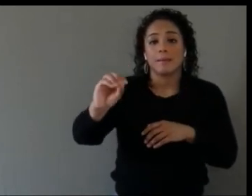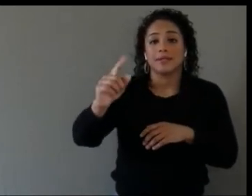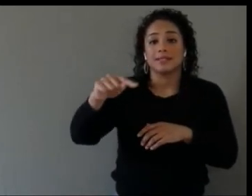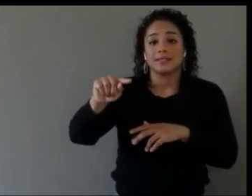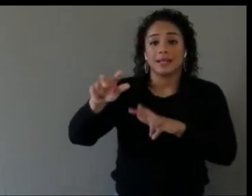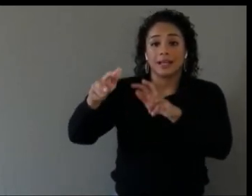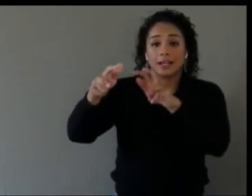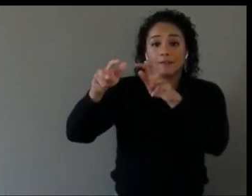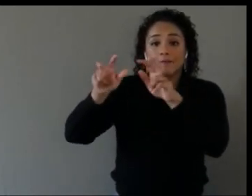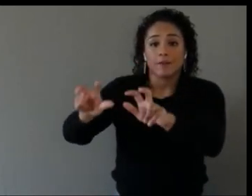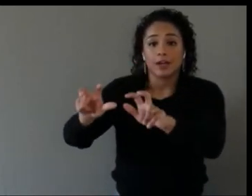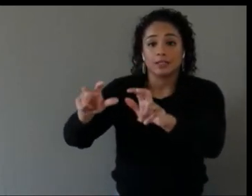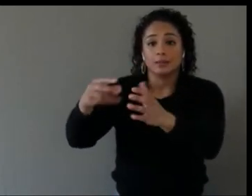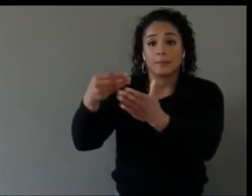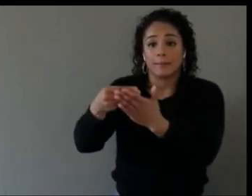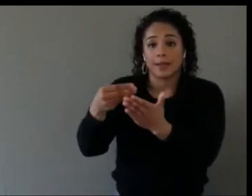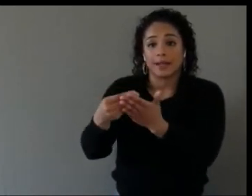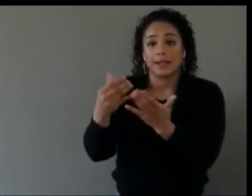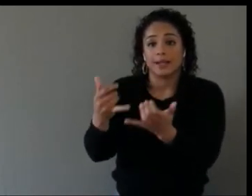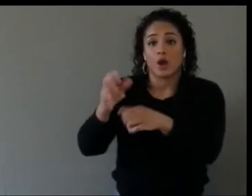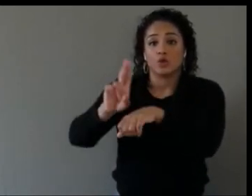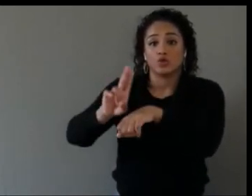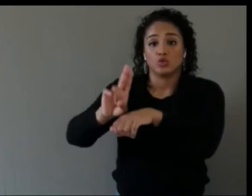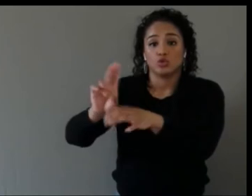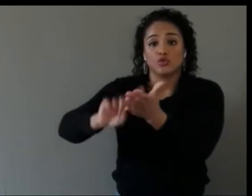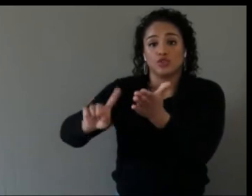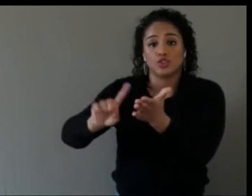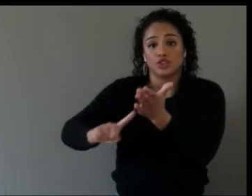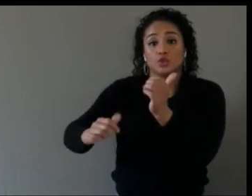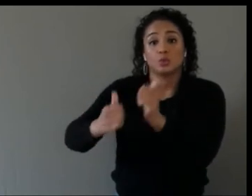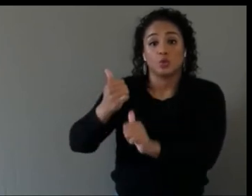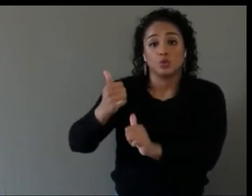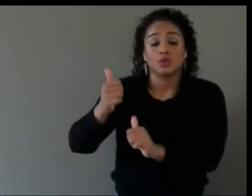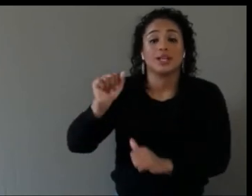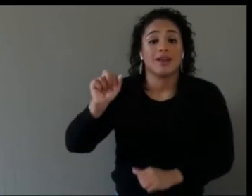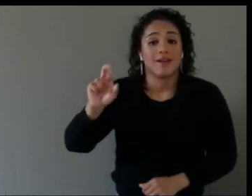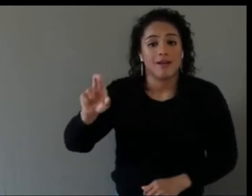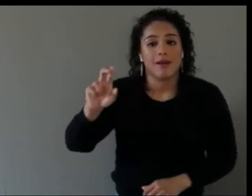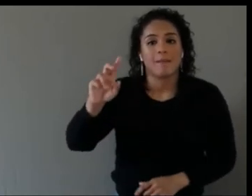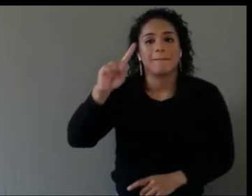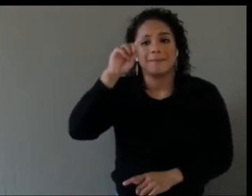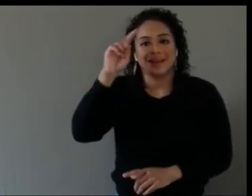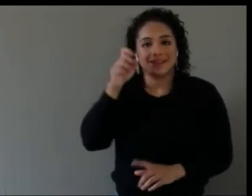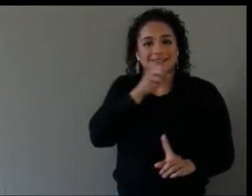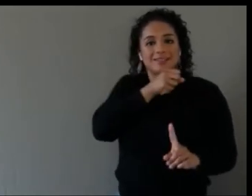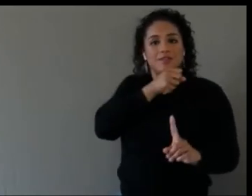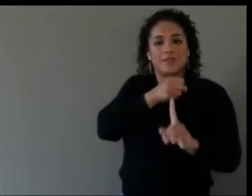now mostly with AR because of the pandemic, because in a lot of cases people are afraid